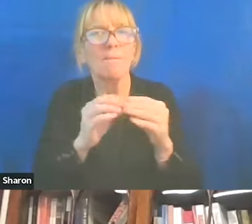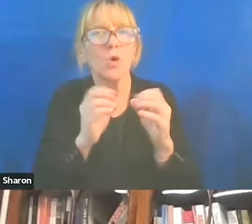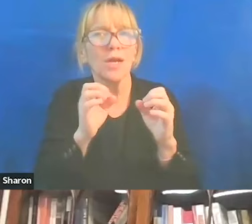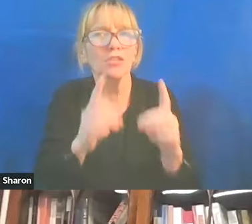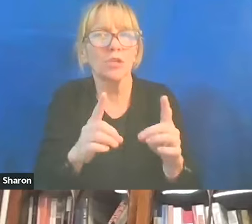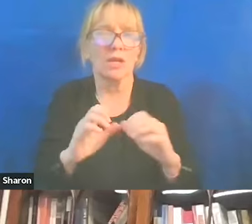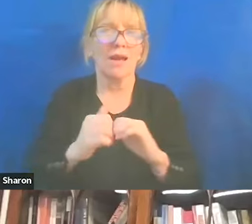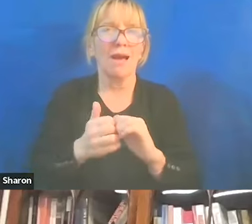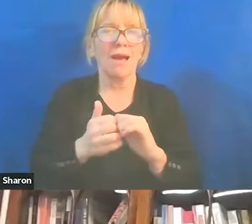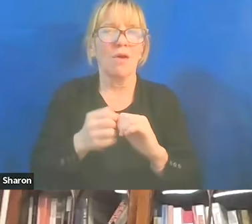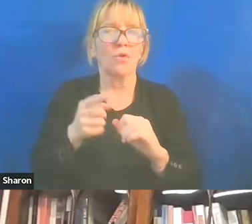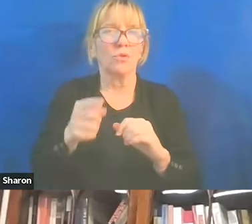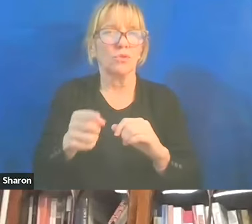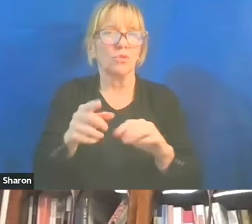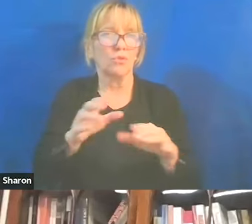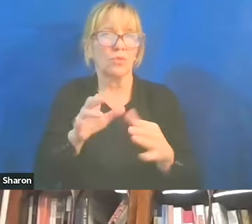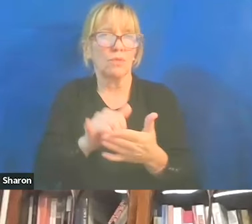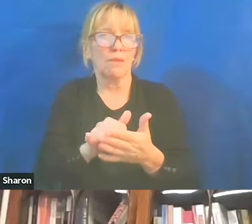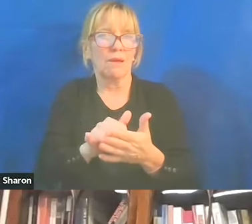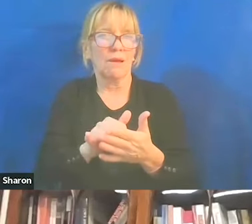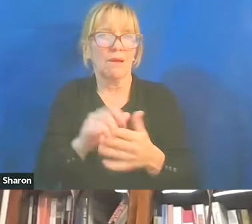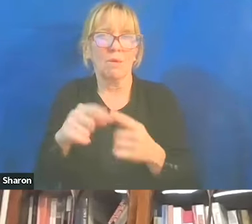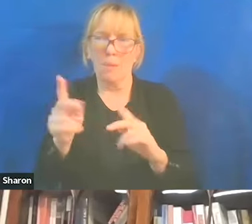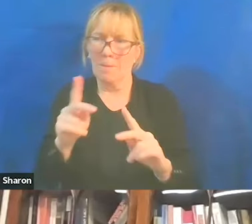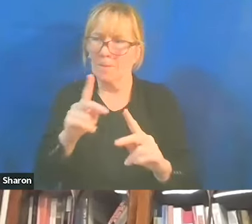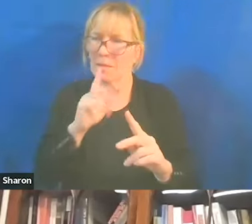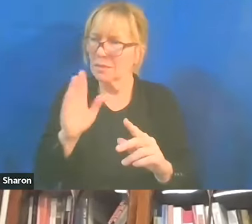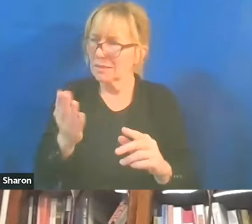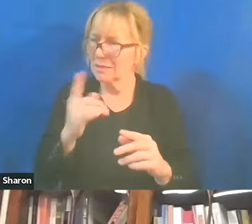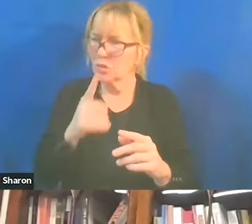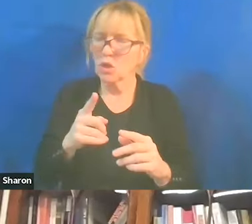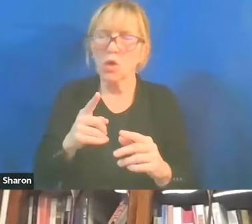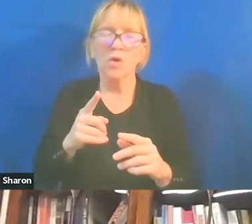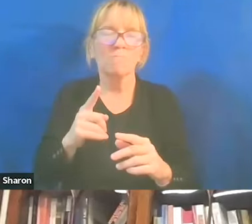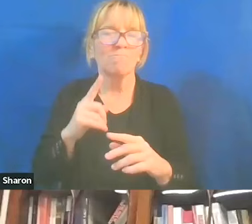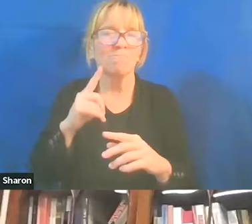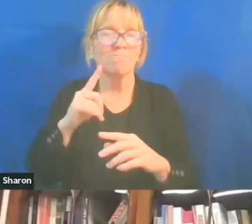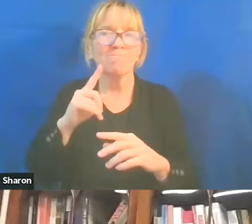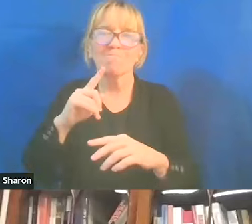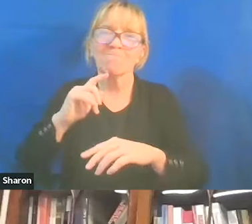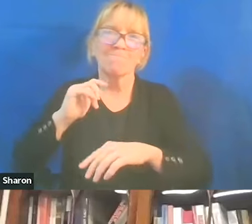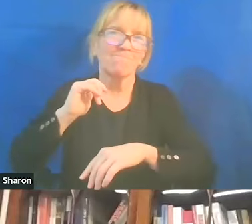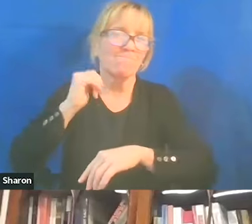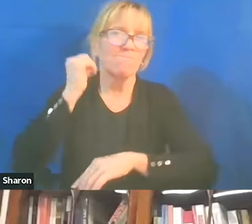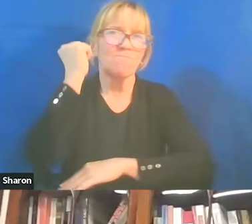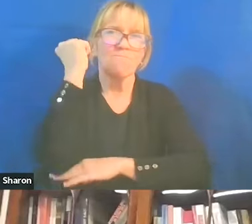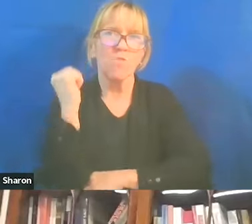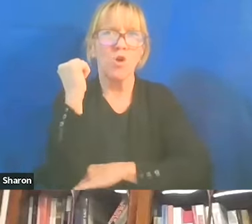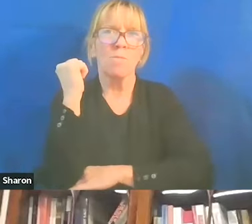How do you do that when people seem so dug in on this issue that they just don't wanna learn,